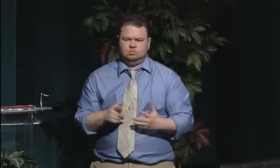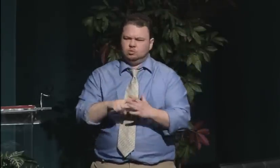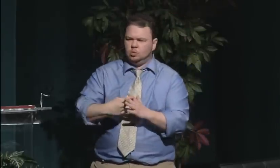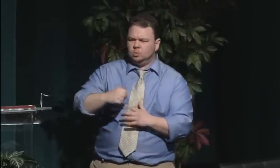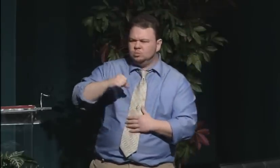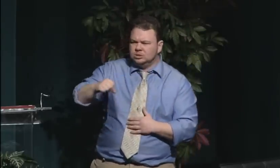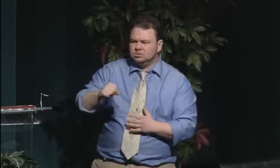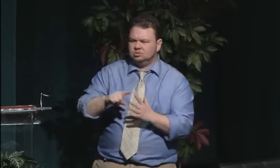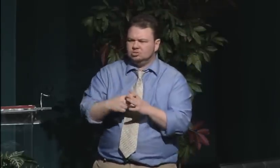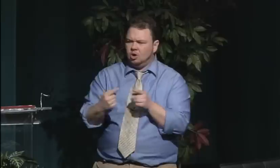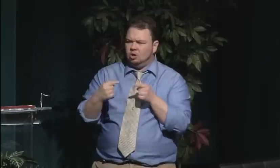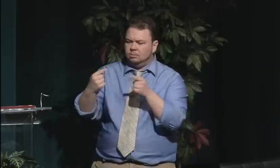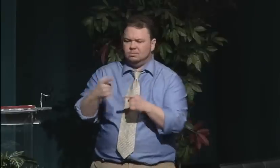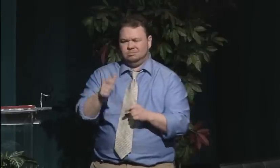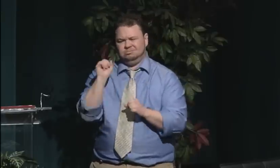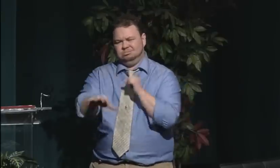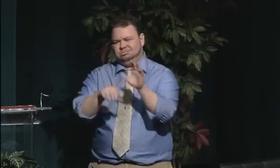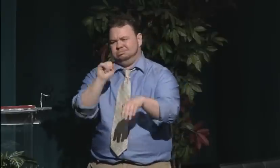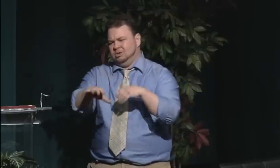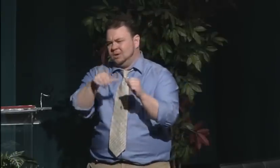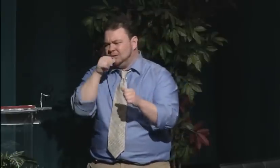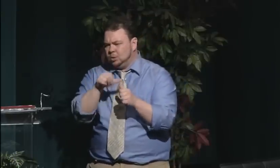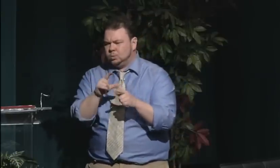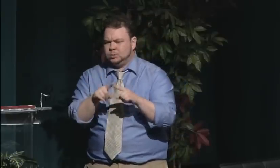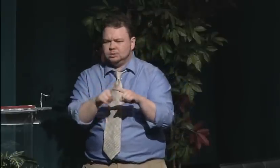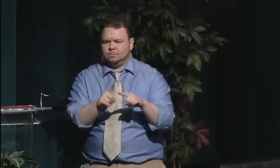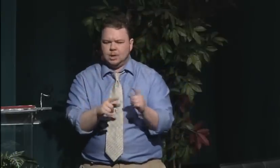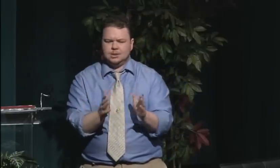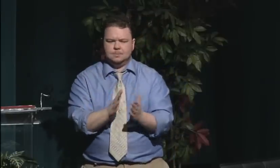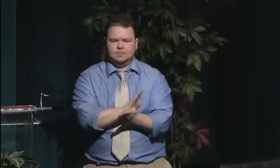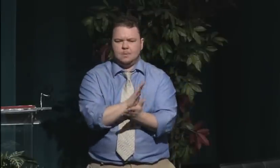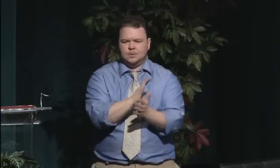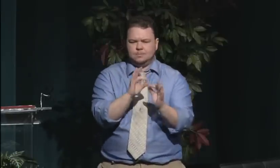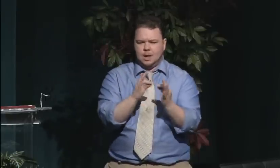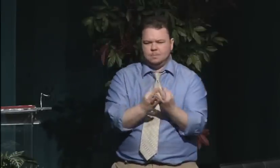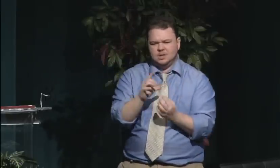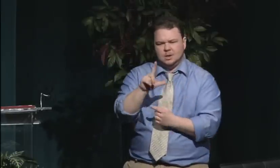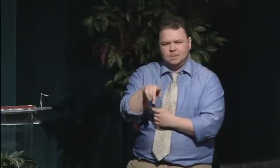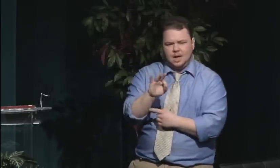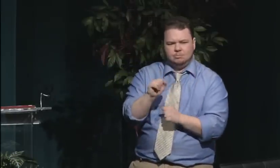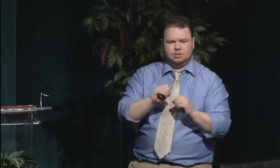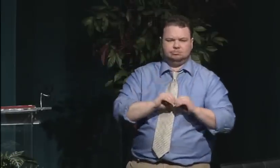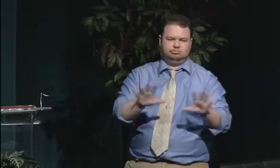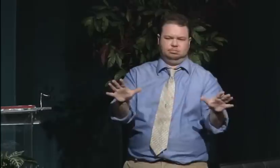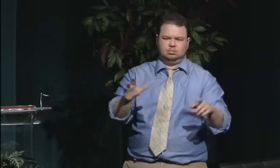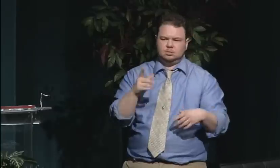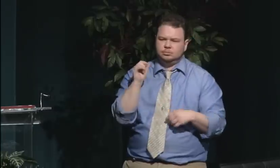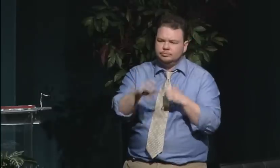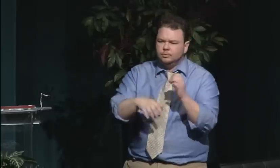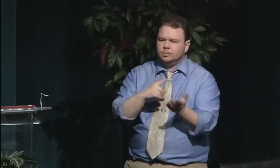and then they would leave, come again, and then leave again.